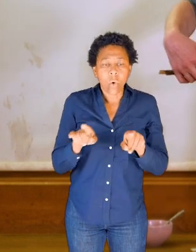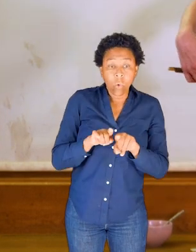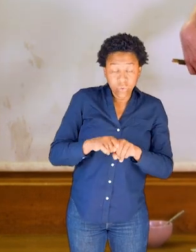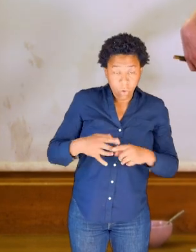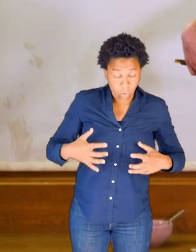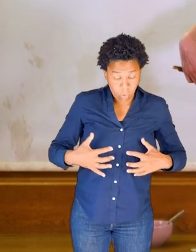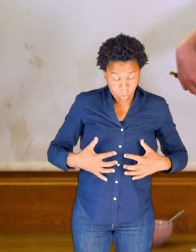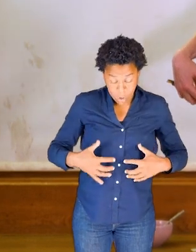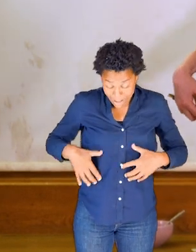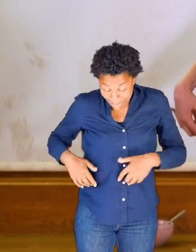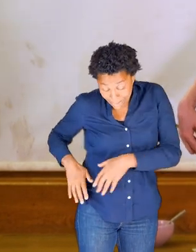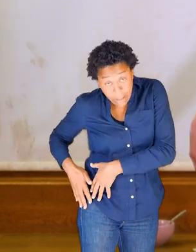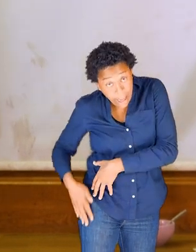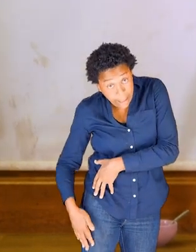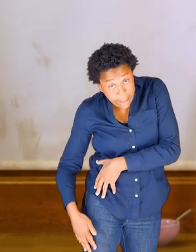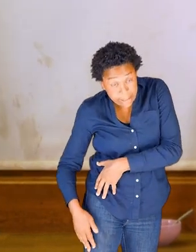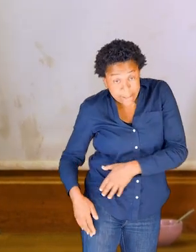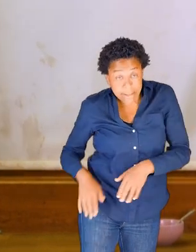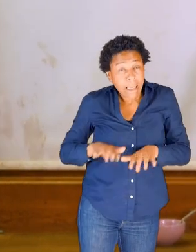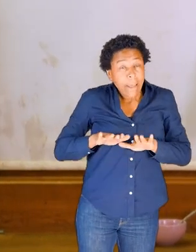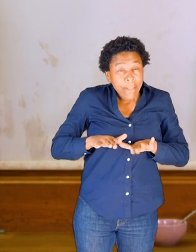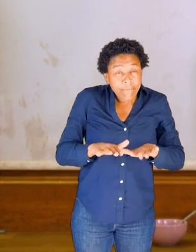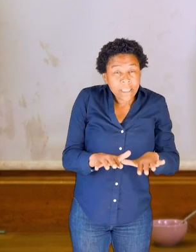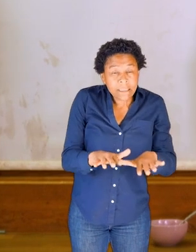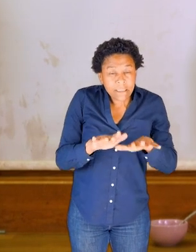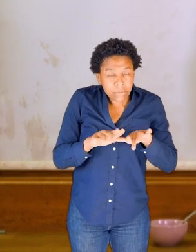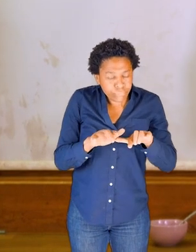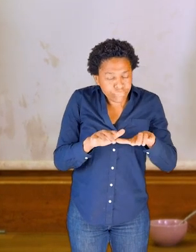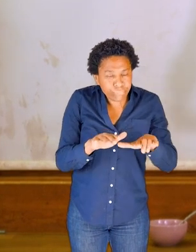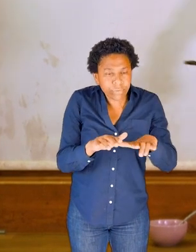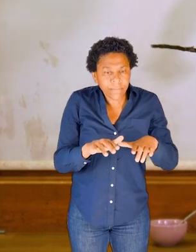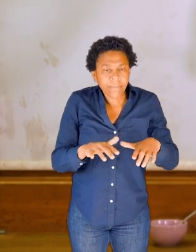Also in the legs and the feet and the toes too.